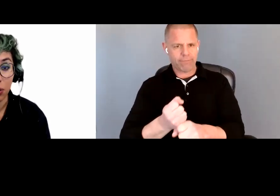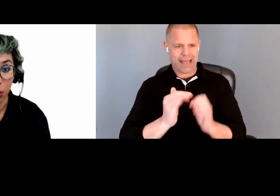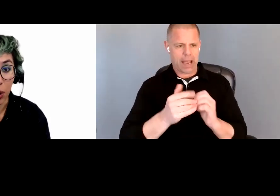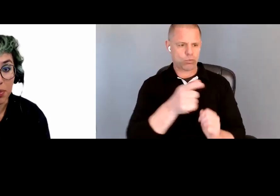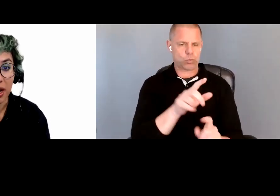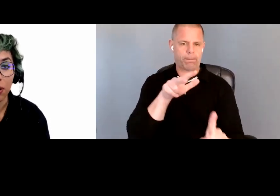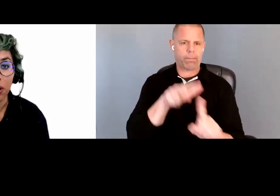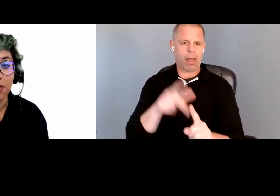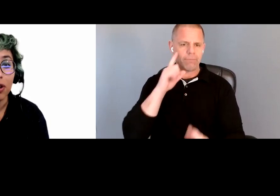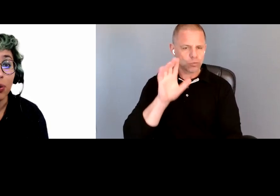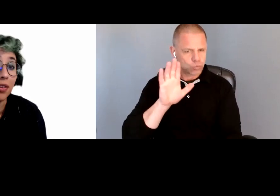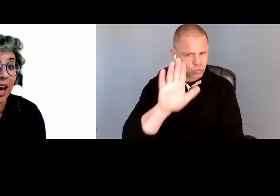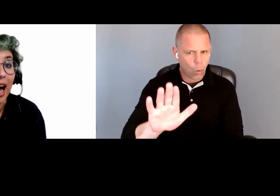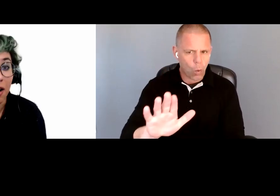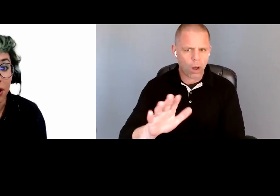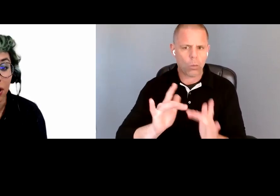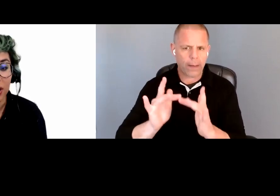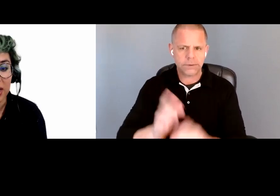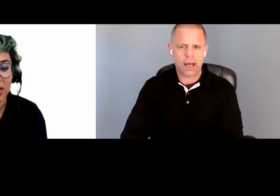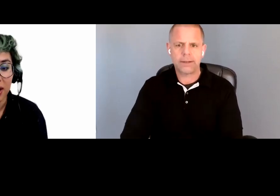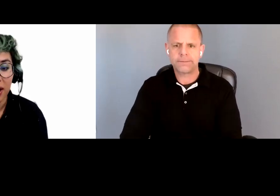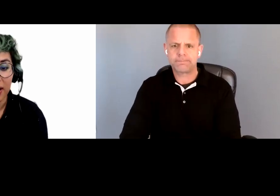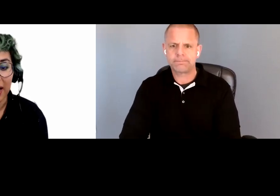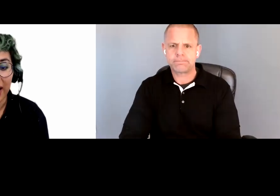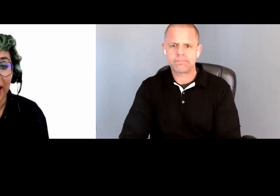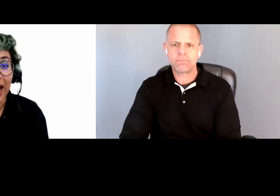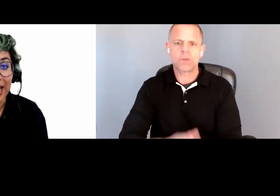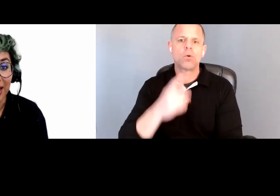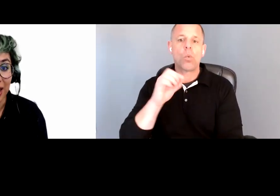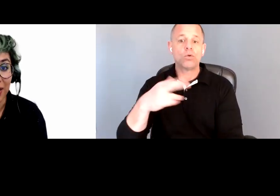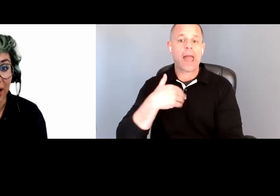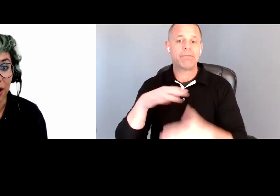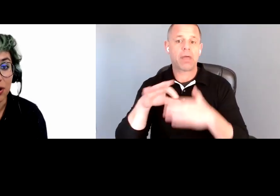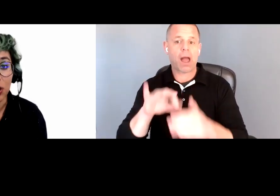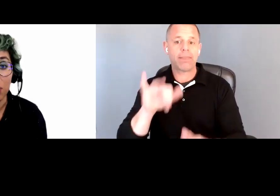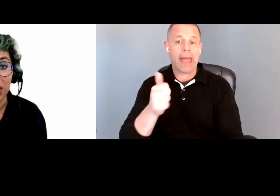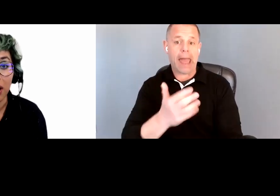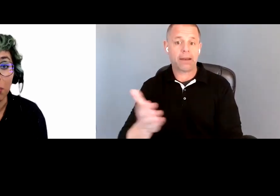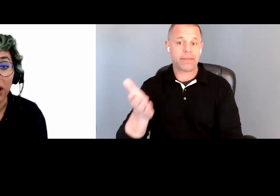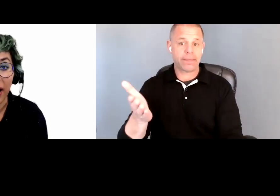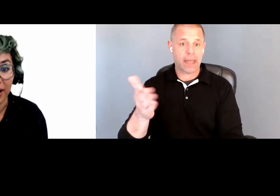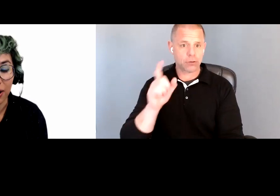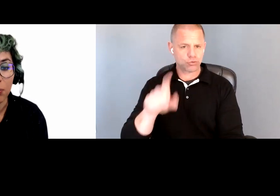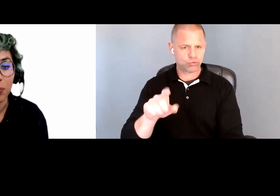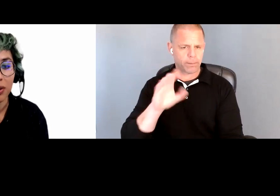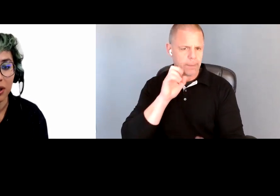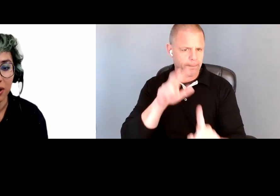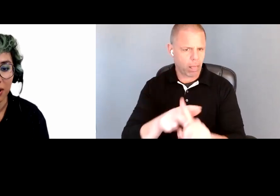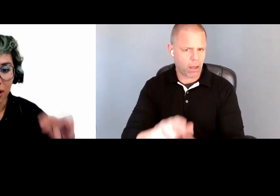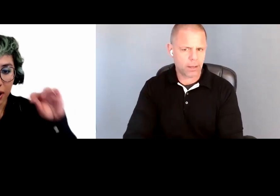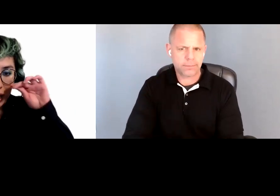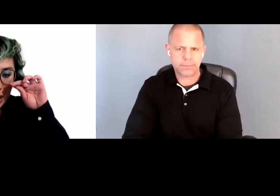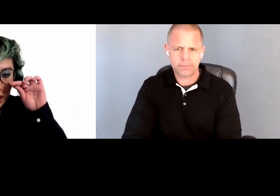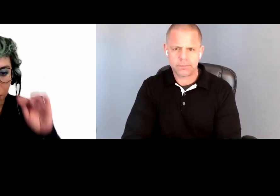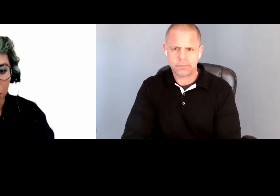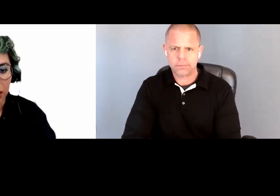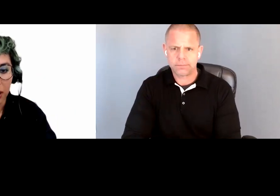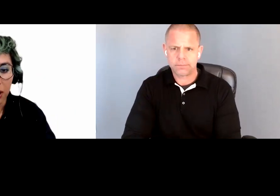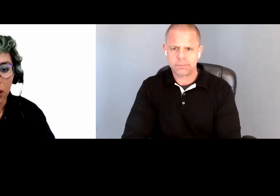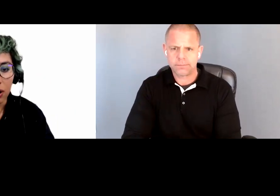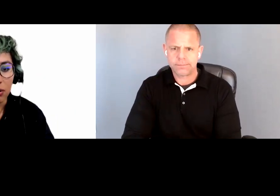your website or if you even have the content that anything there should be applied. Again,